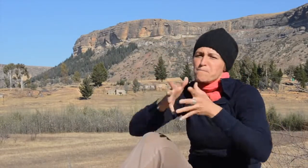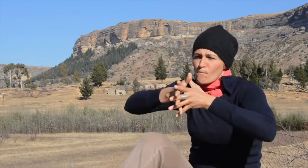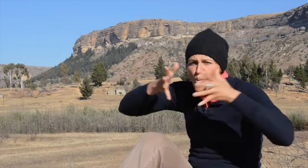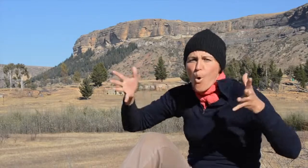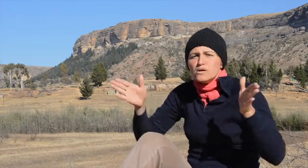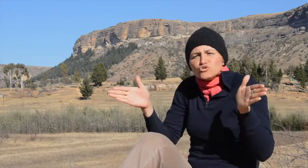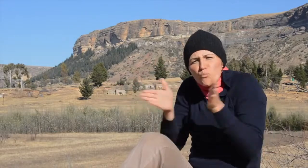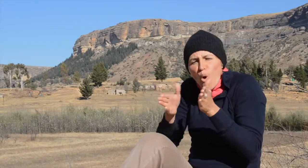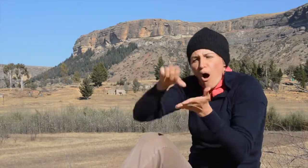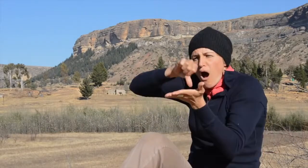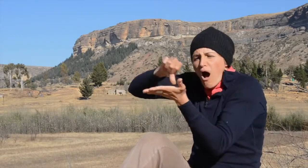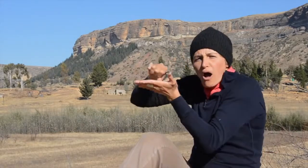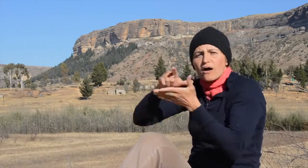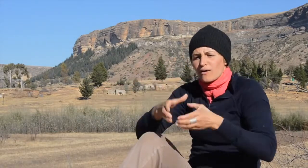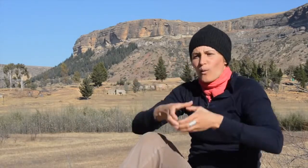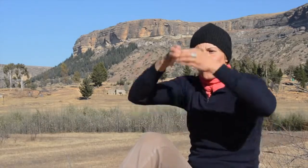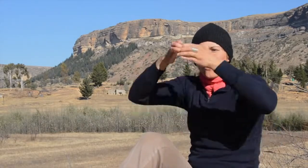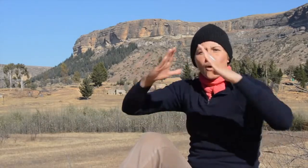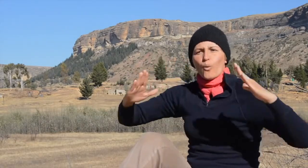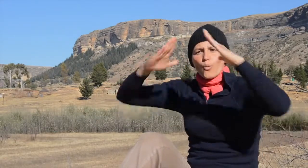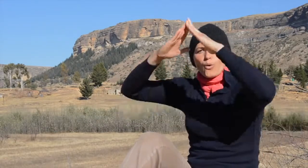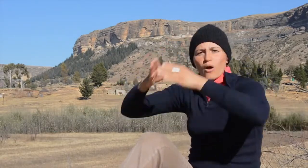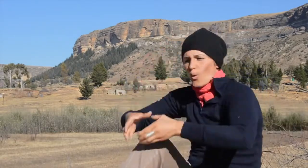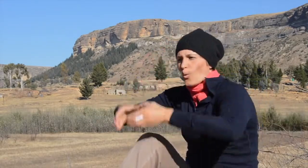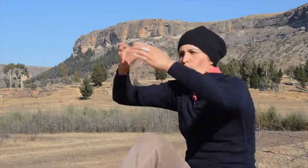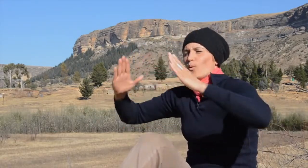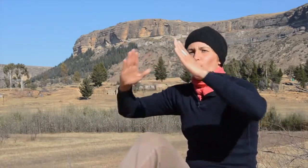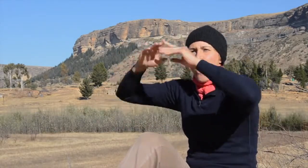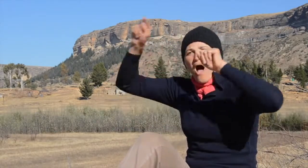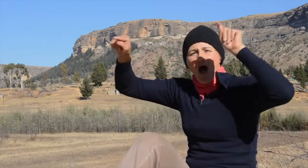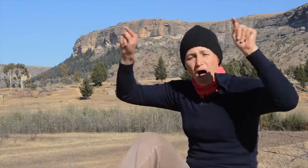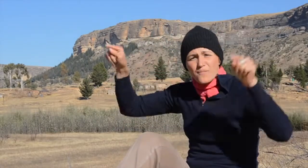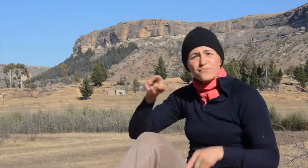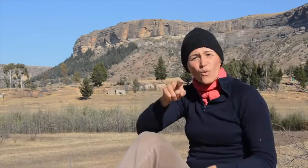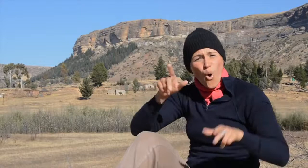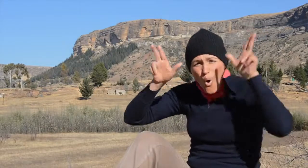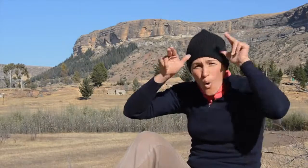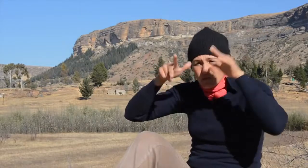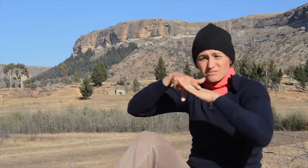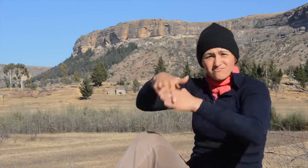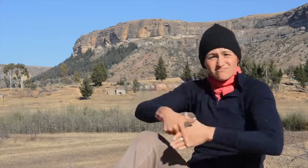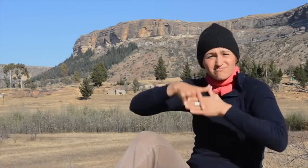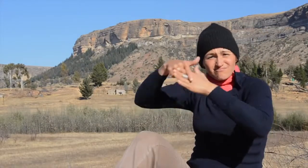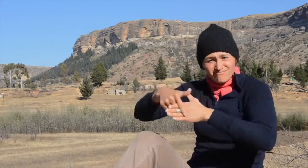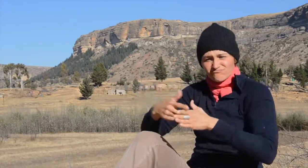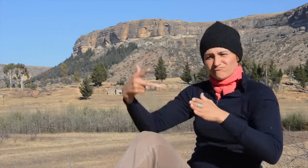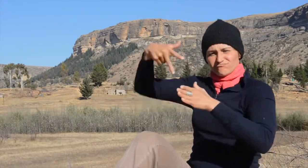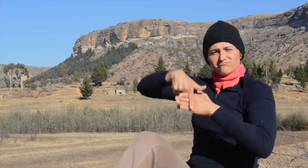The major cities are less populated with the people living in small towns in huts.